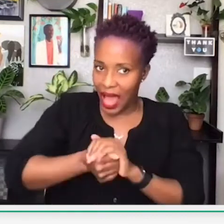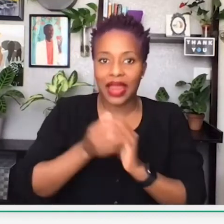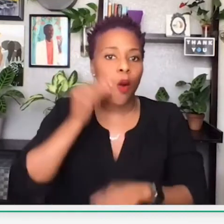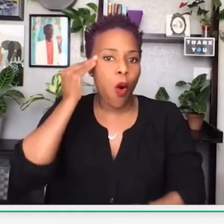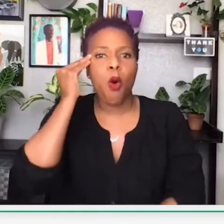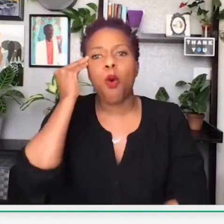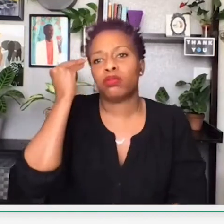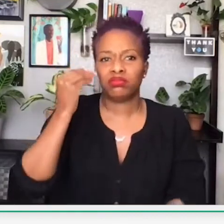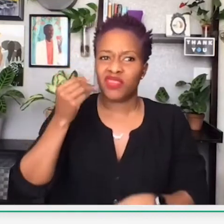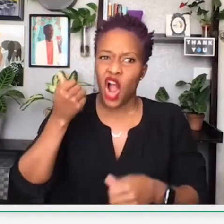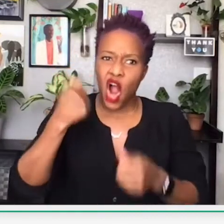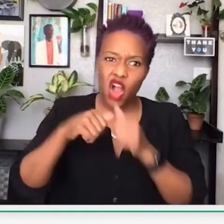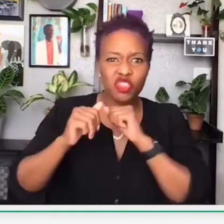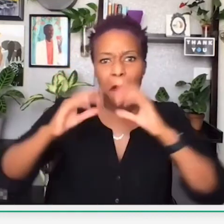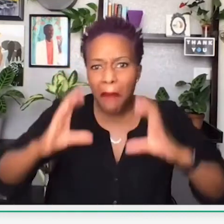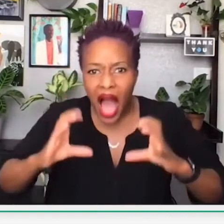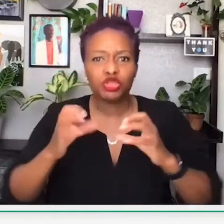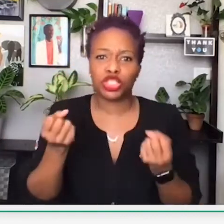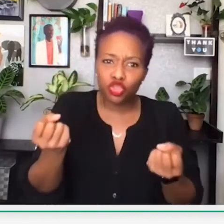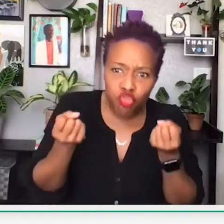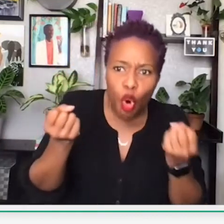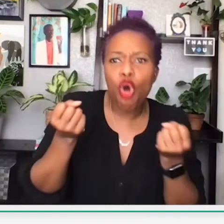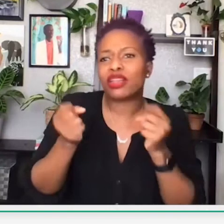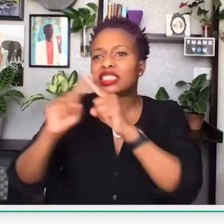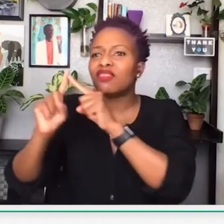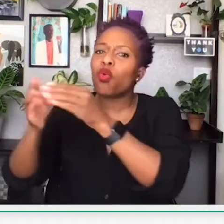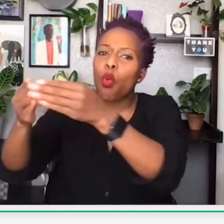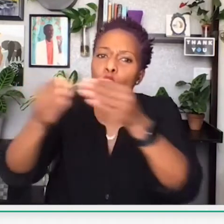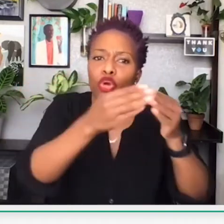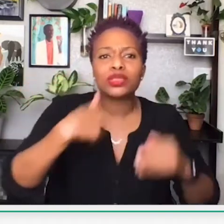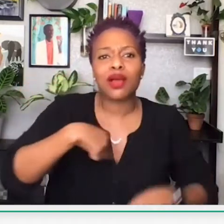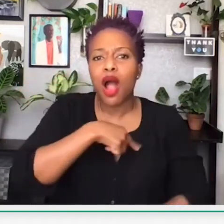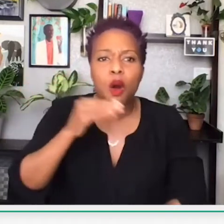pretty much hide money within the home. It would be under mattresses, in drawers,